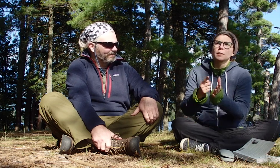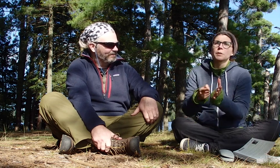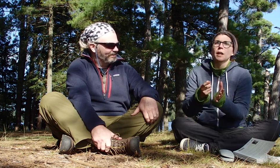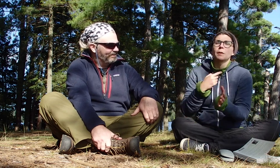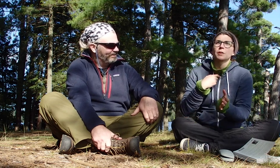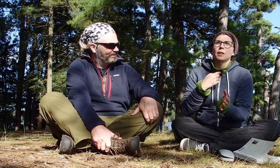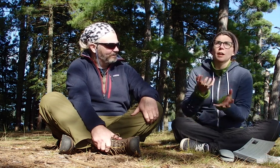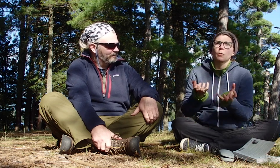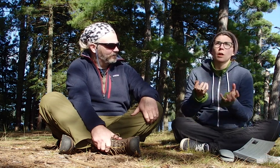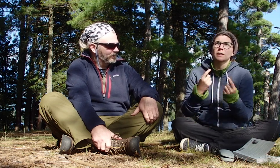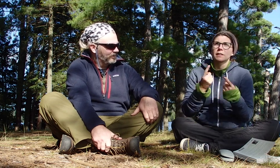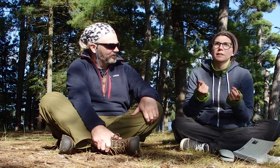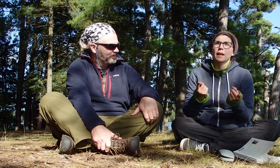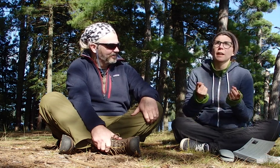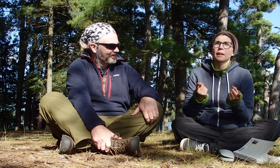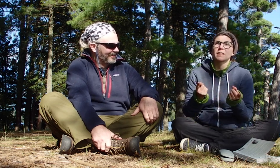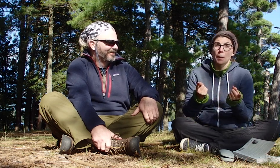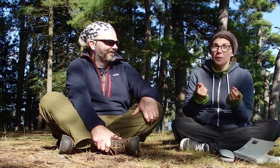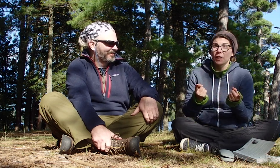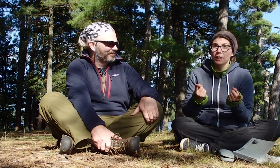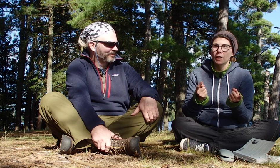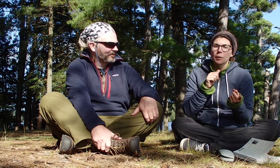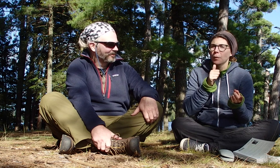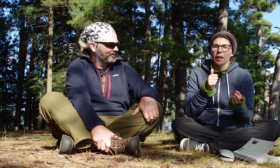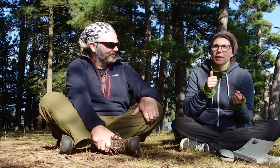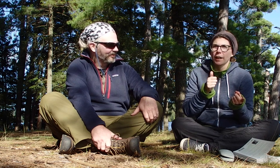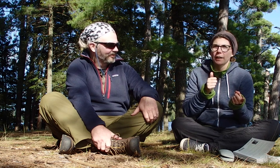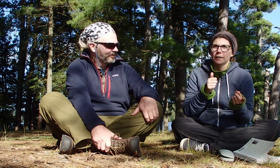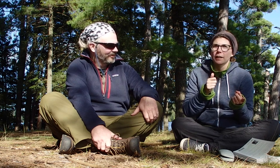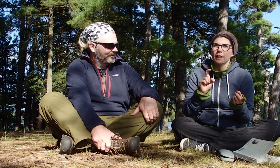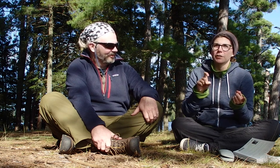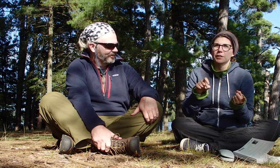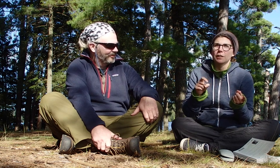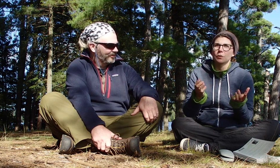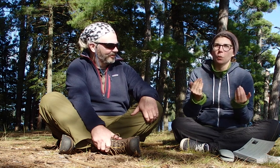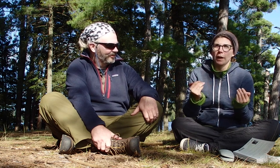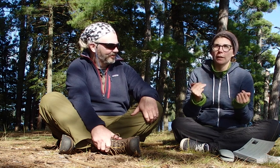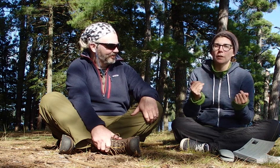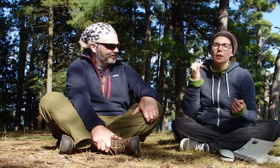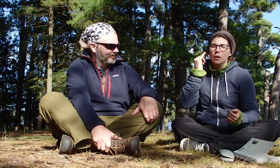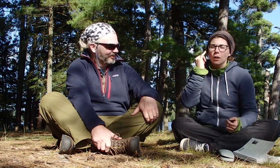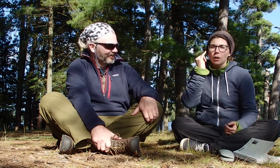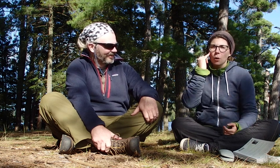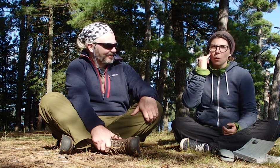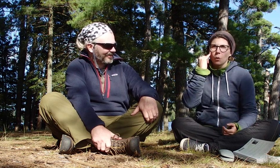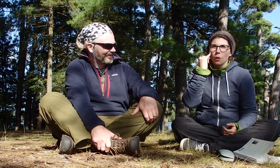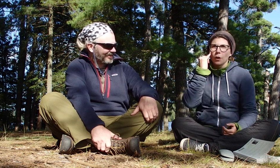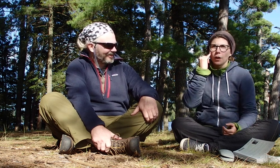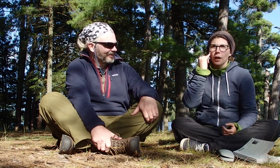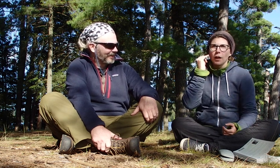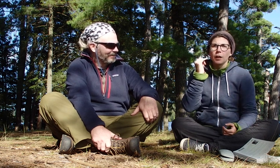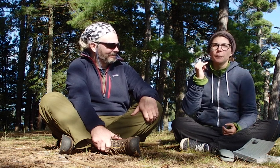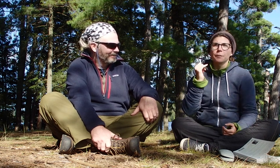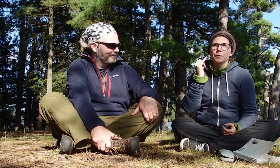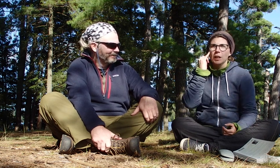So sometimes I want to say something, but I can't. I just need to wait.